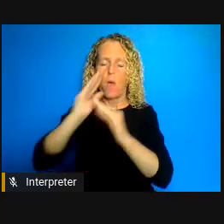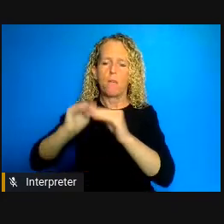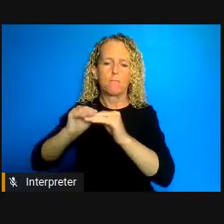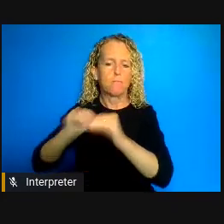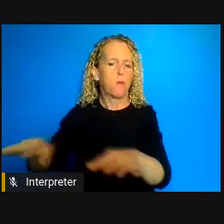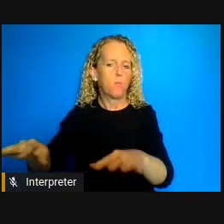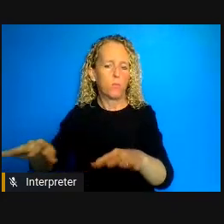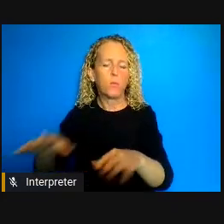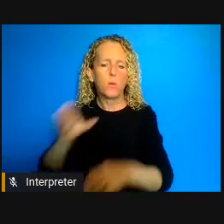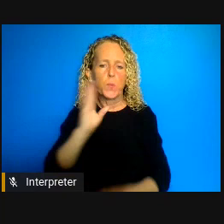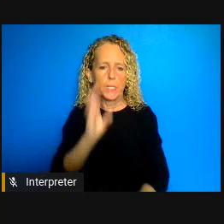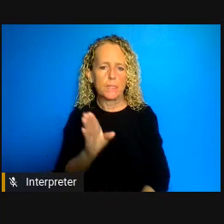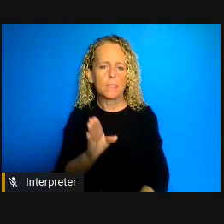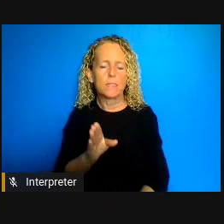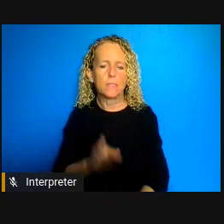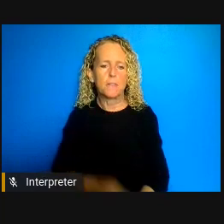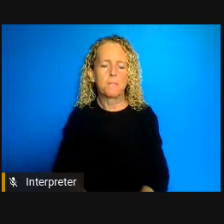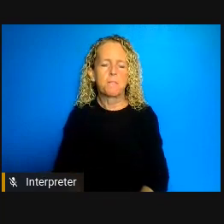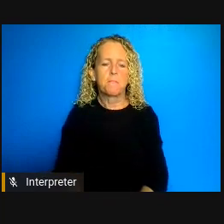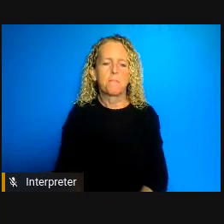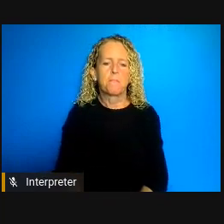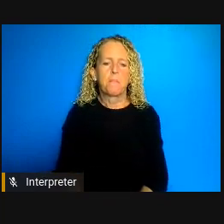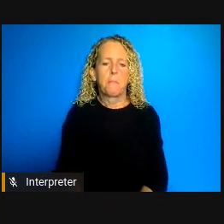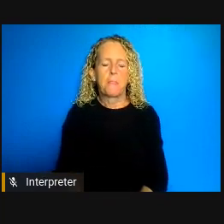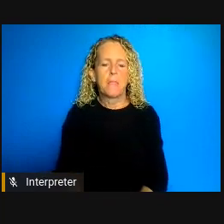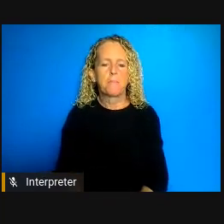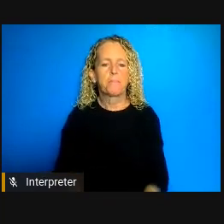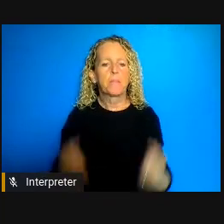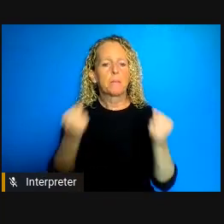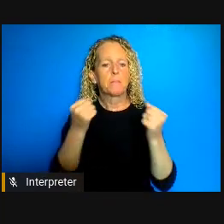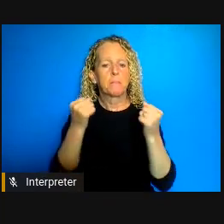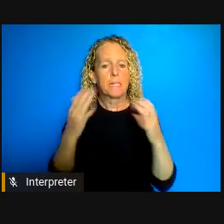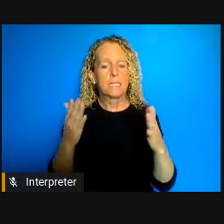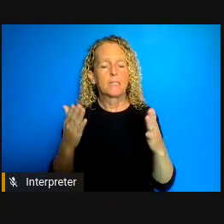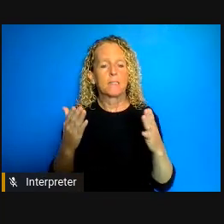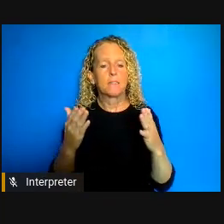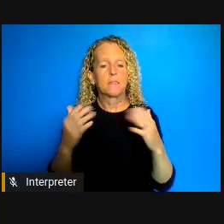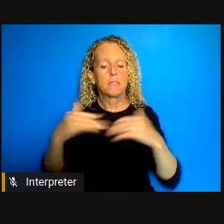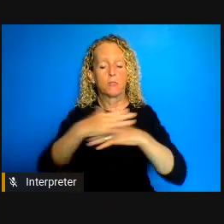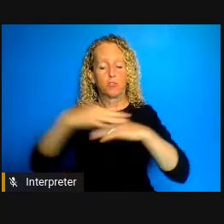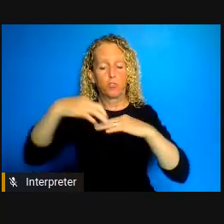Communities are working hard to take actions to prevent the virus from